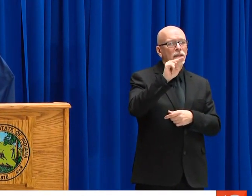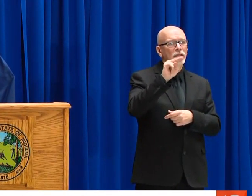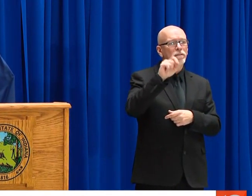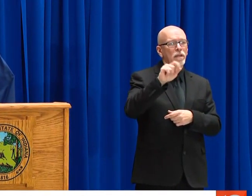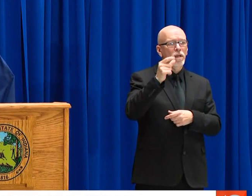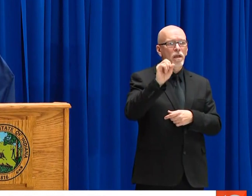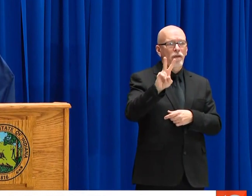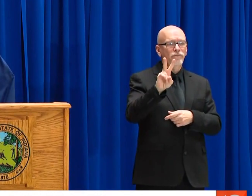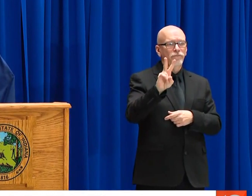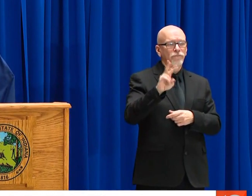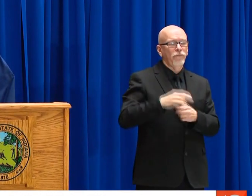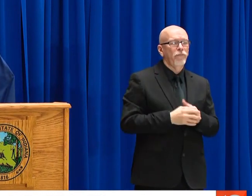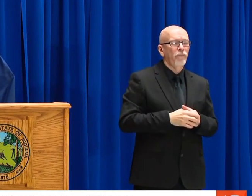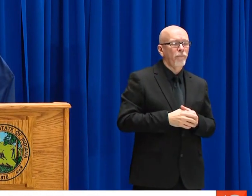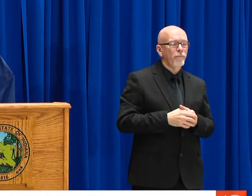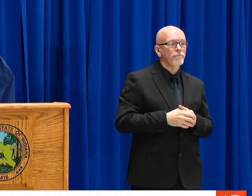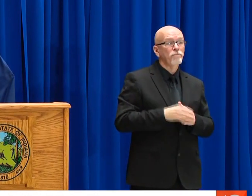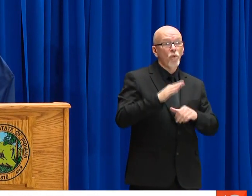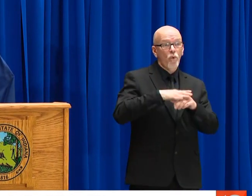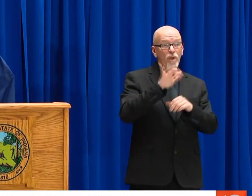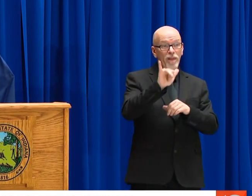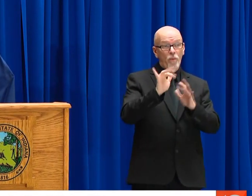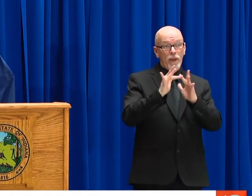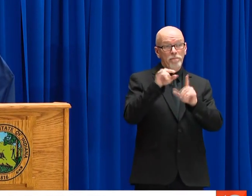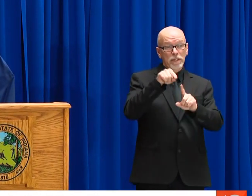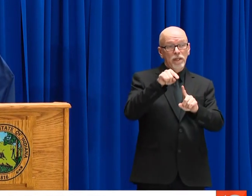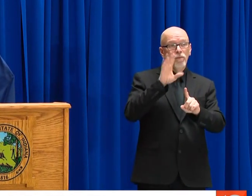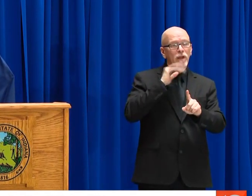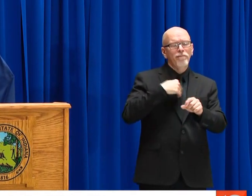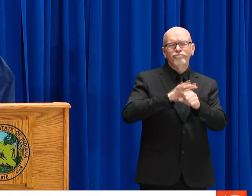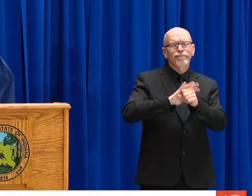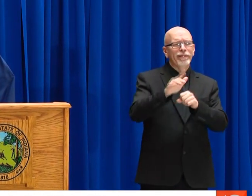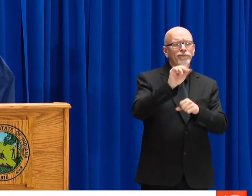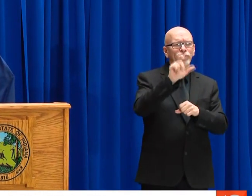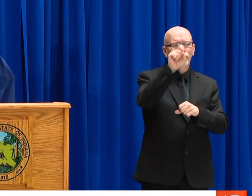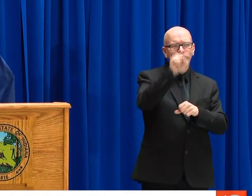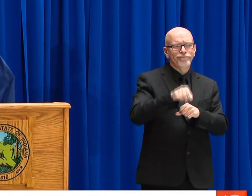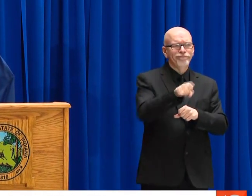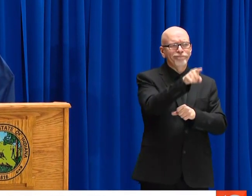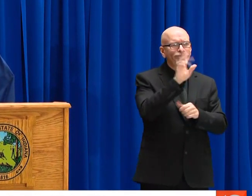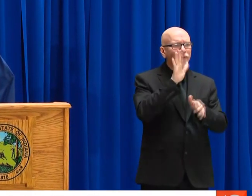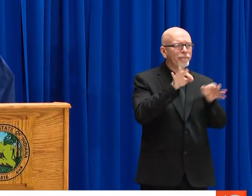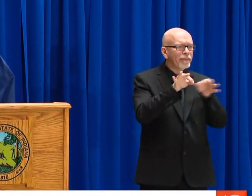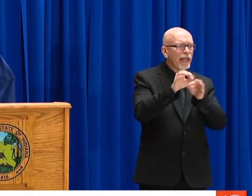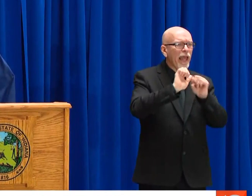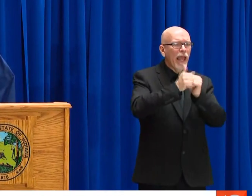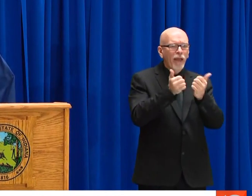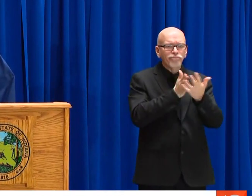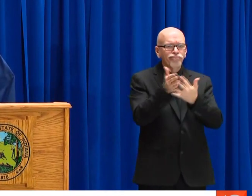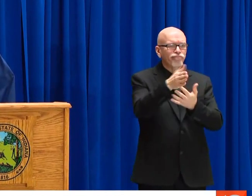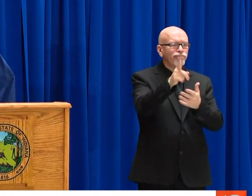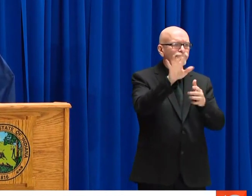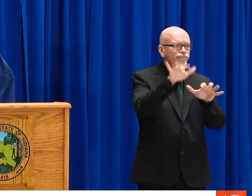YOU CAN GO TO THE WEBSITE,